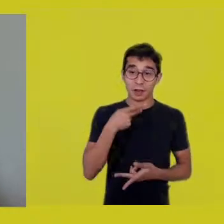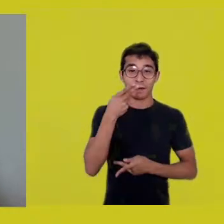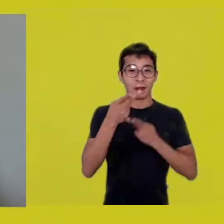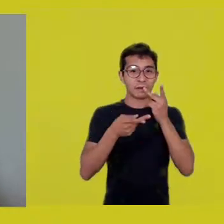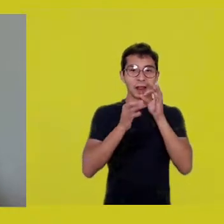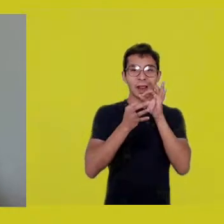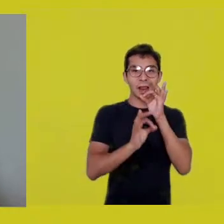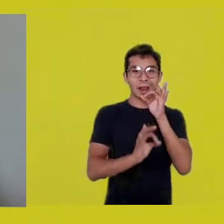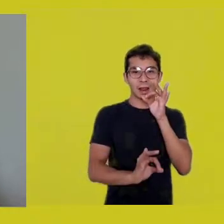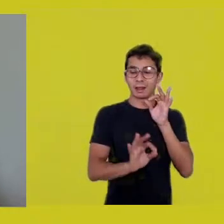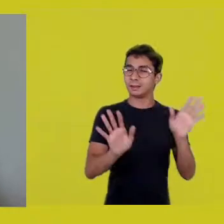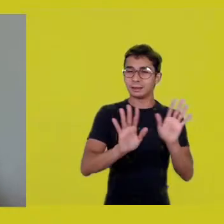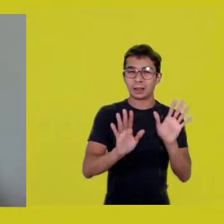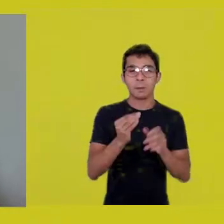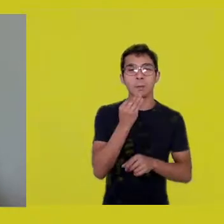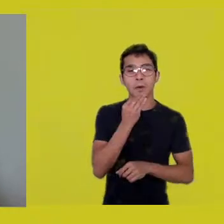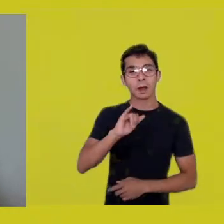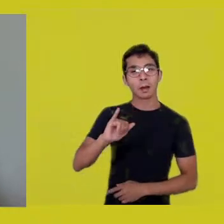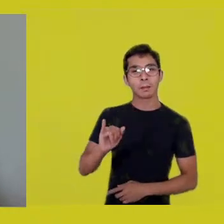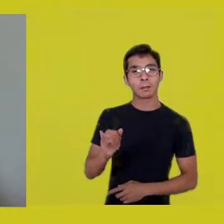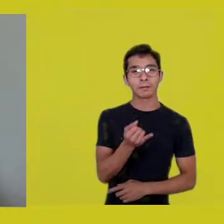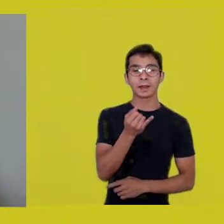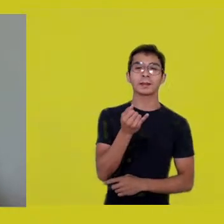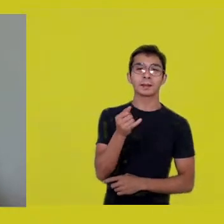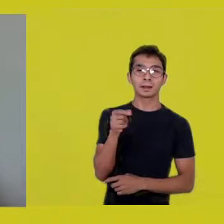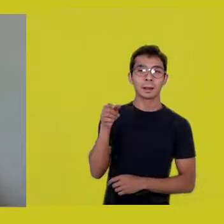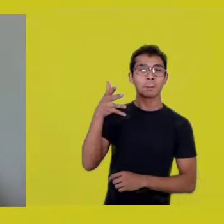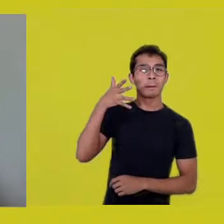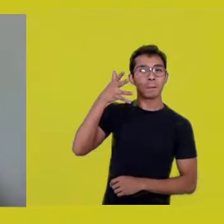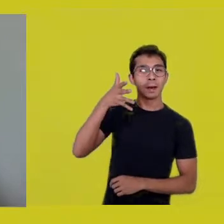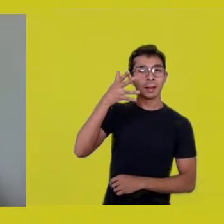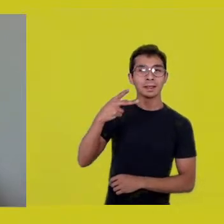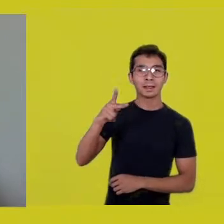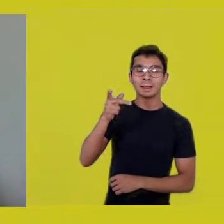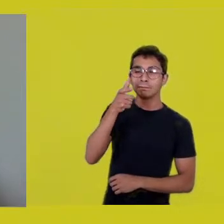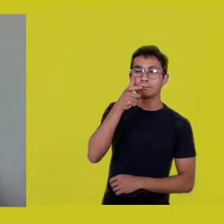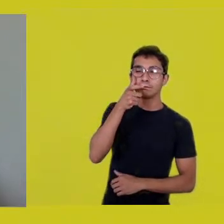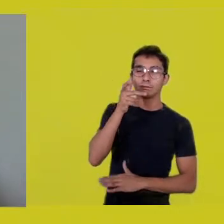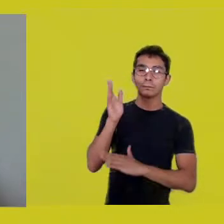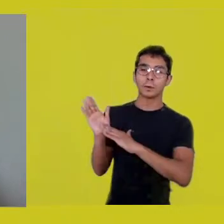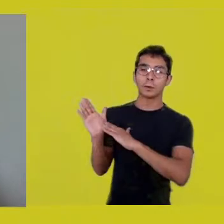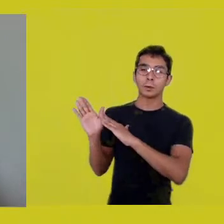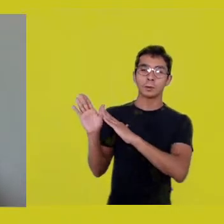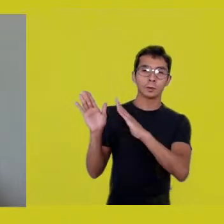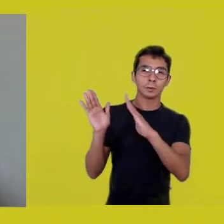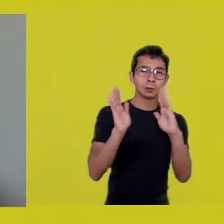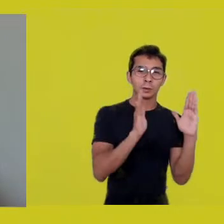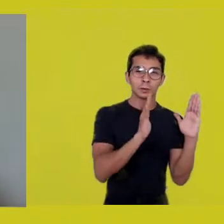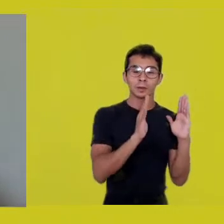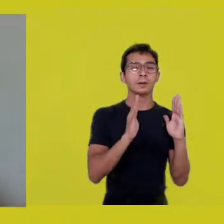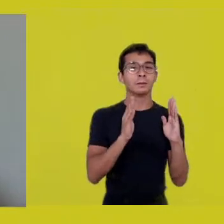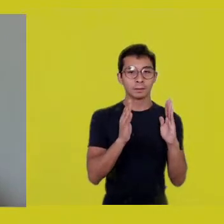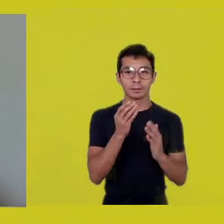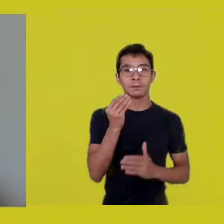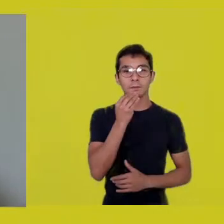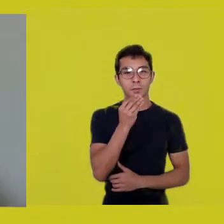to be able to listen to him under these circumstances. I’ll let him speak, then, and afterwards,